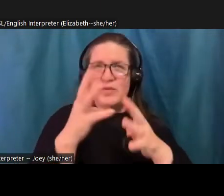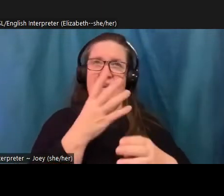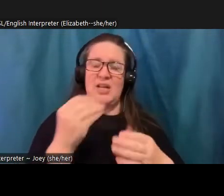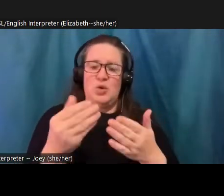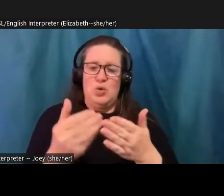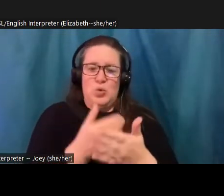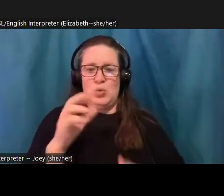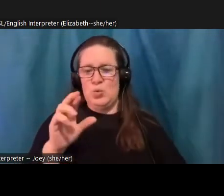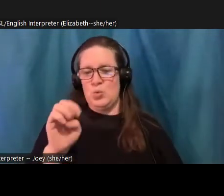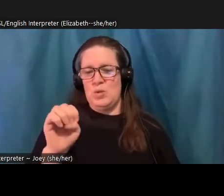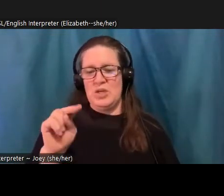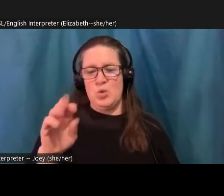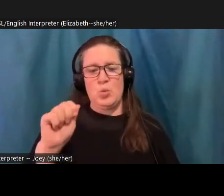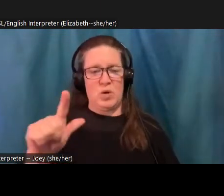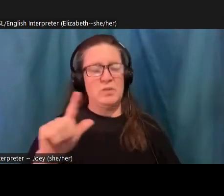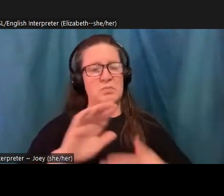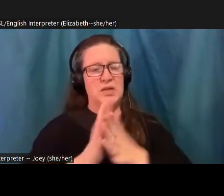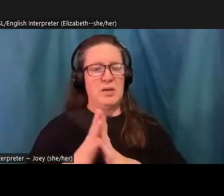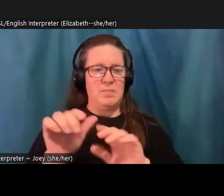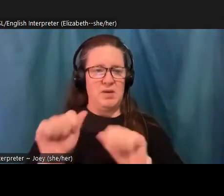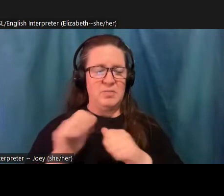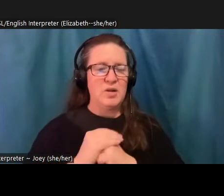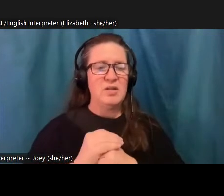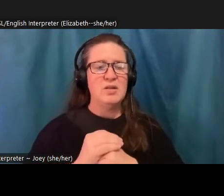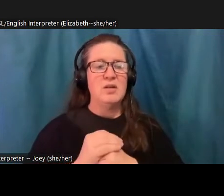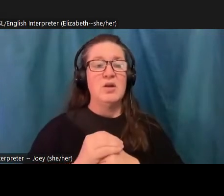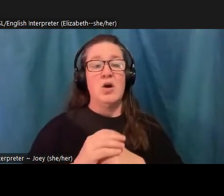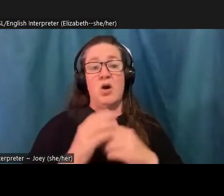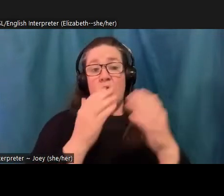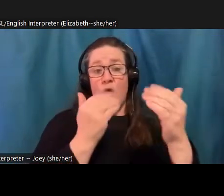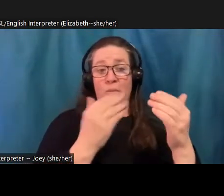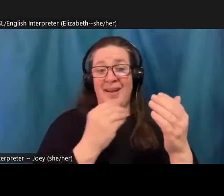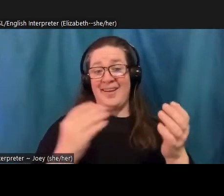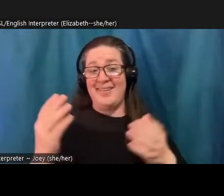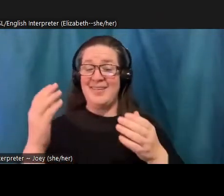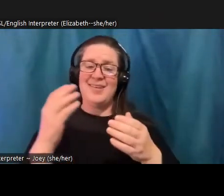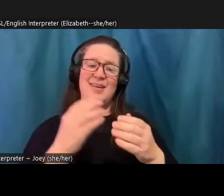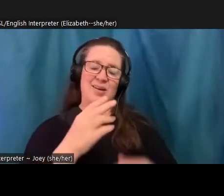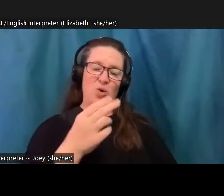earlier comment I made on decoupling hope from expectation. I think with a in a political reality with so many